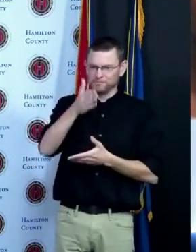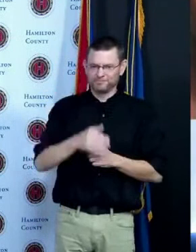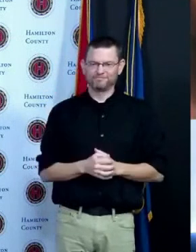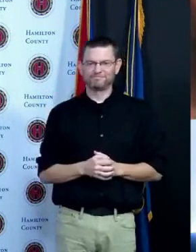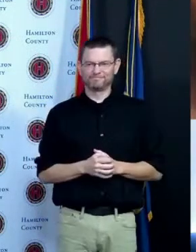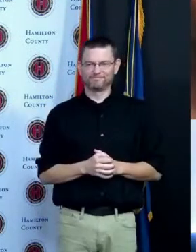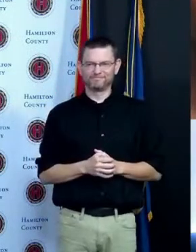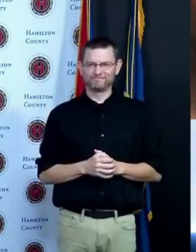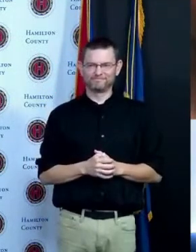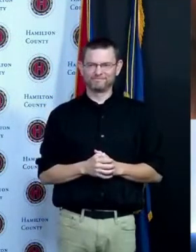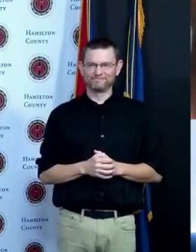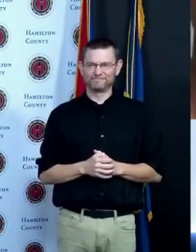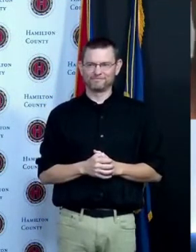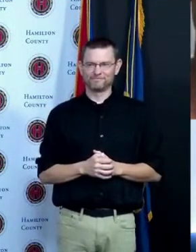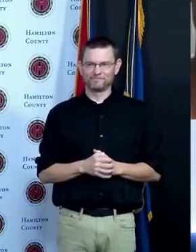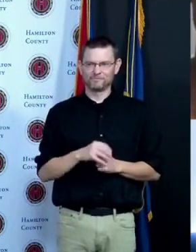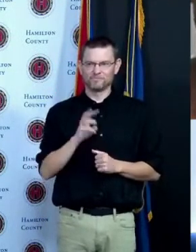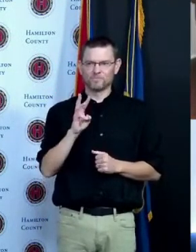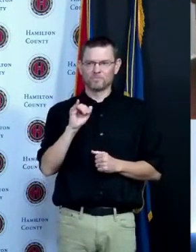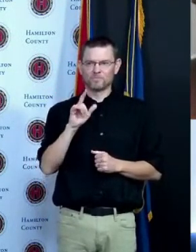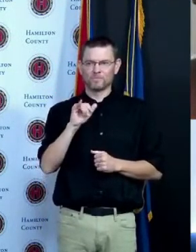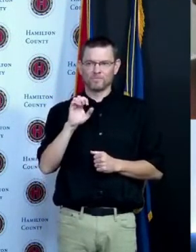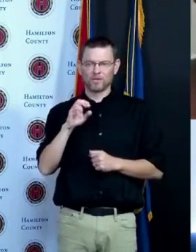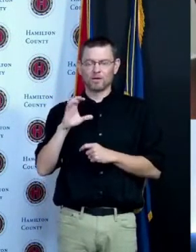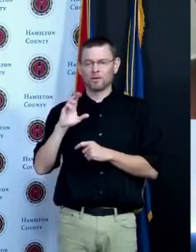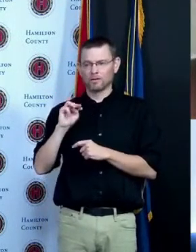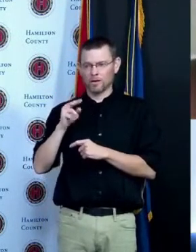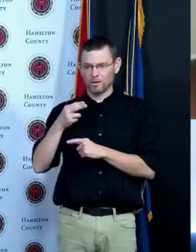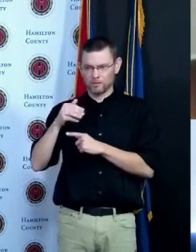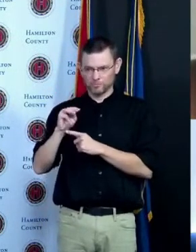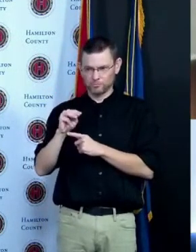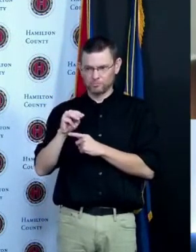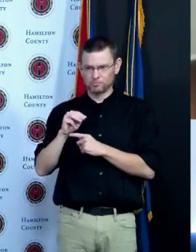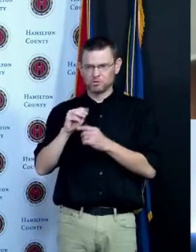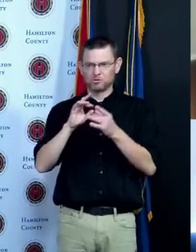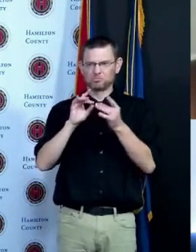when he started thinking about getting vaccinated I realize not everyone is ready at this moment in